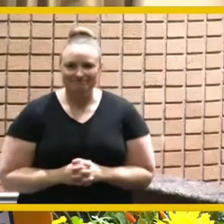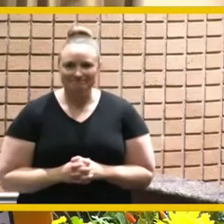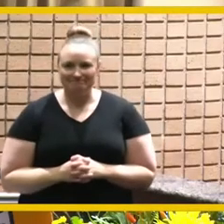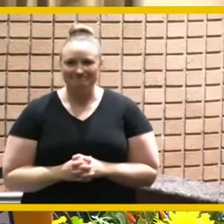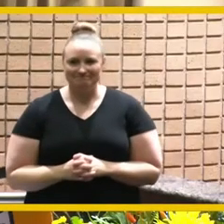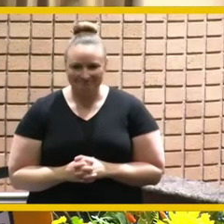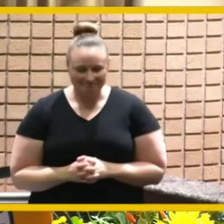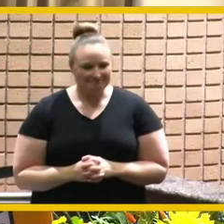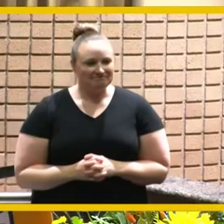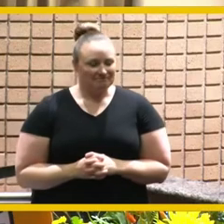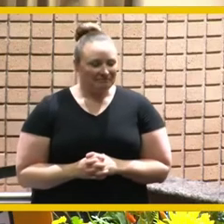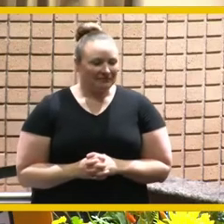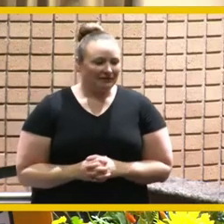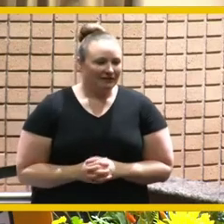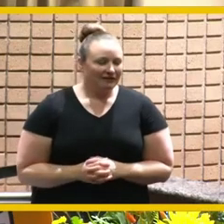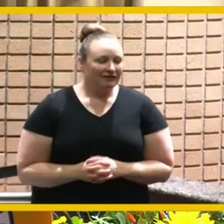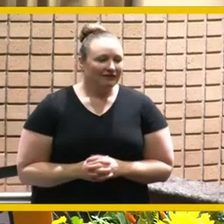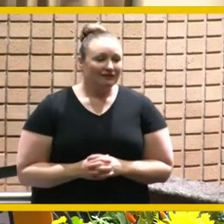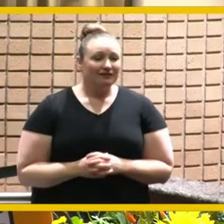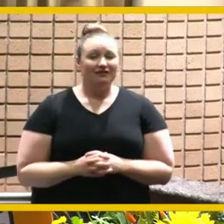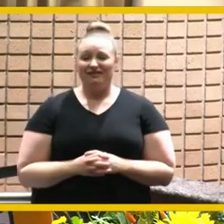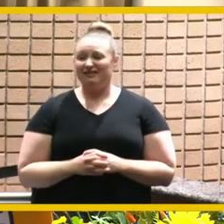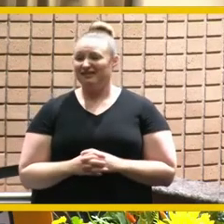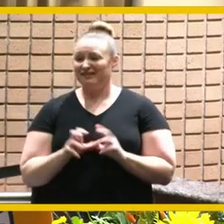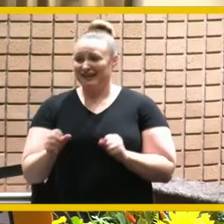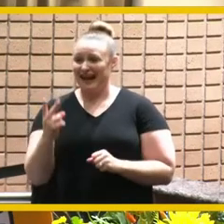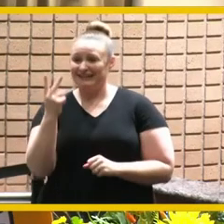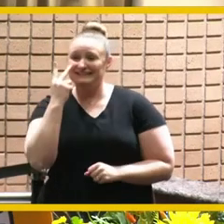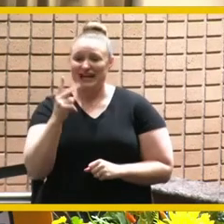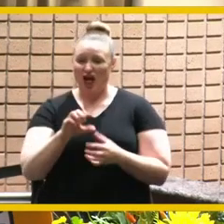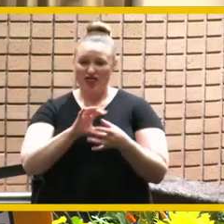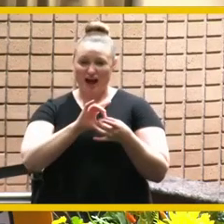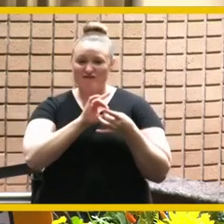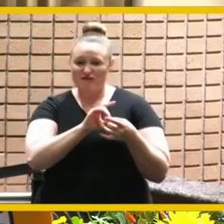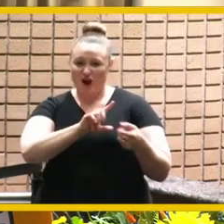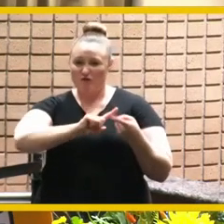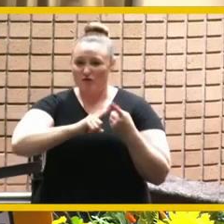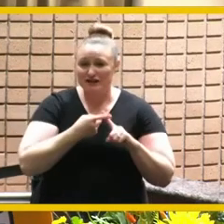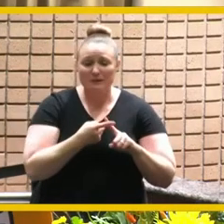i think we could all see the friendship between two colleagues two mayors who share a commitment